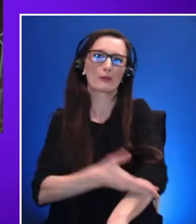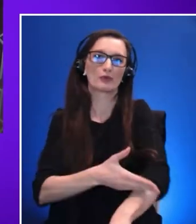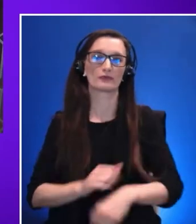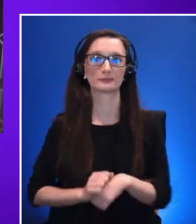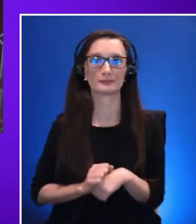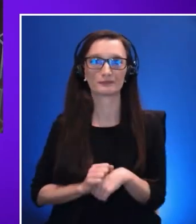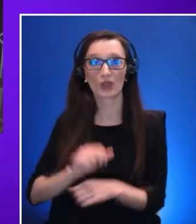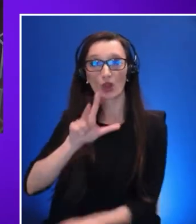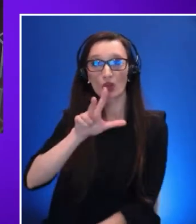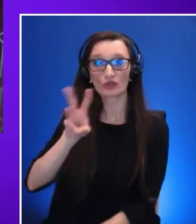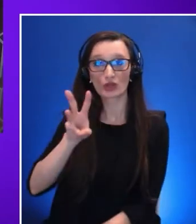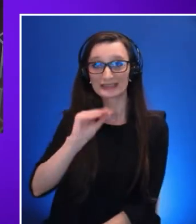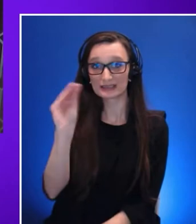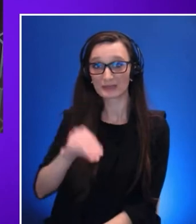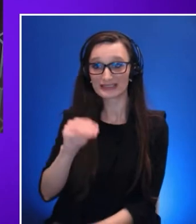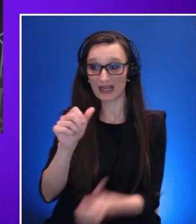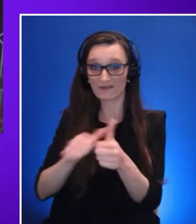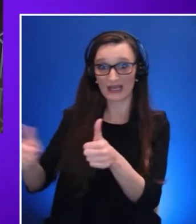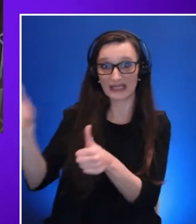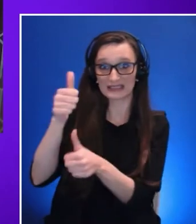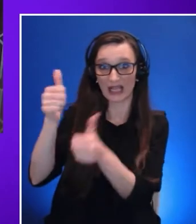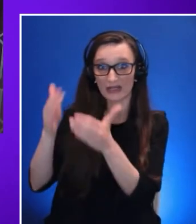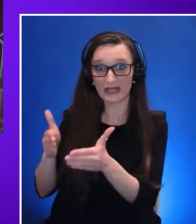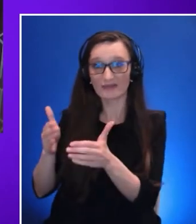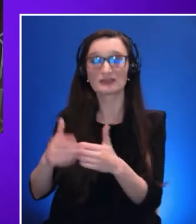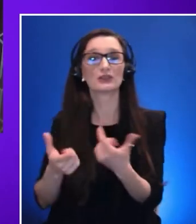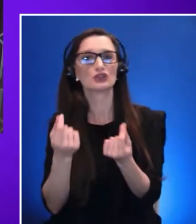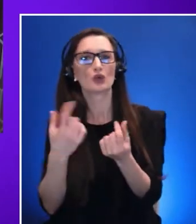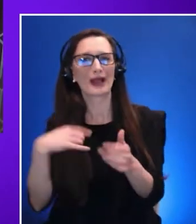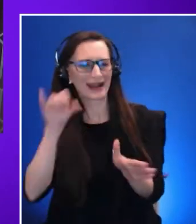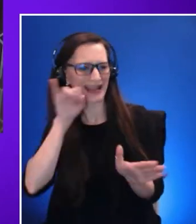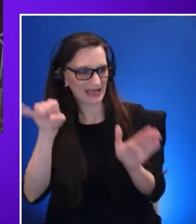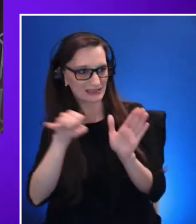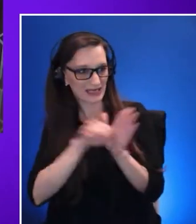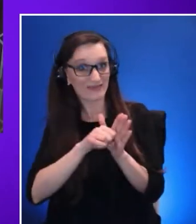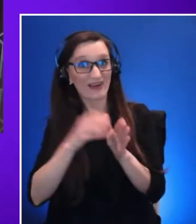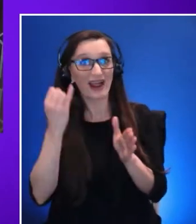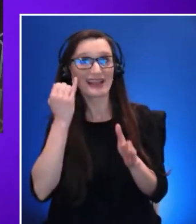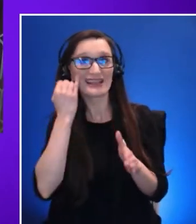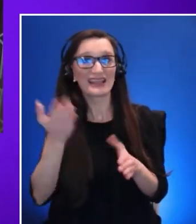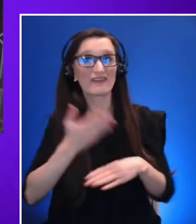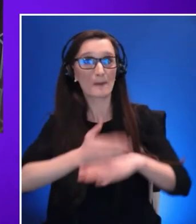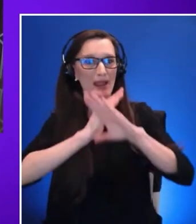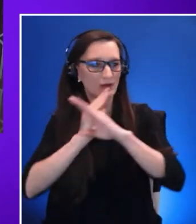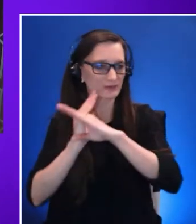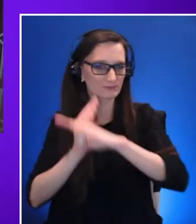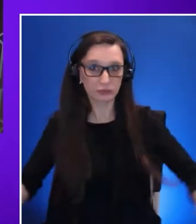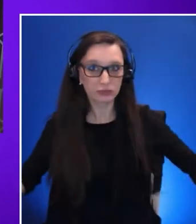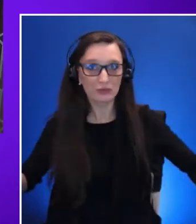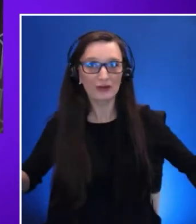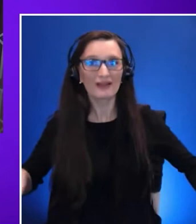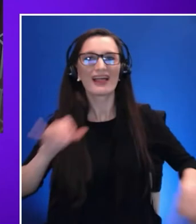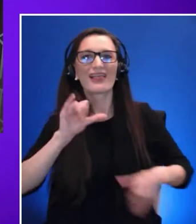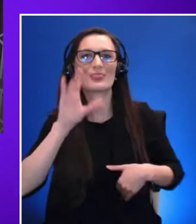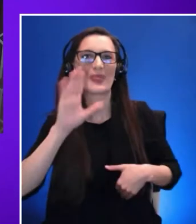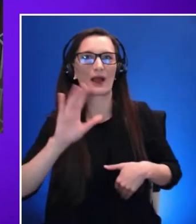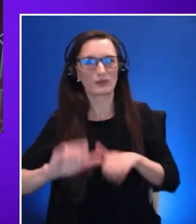removing distance barriers is a driver in their adoption of XR solutions industry spending and AR